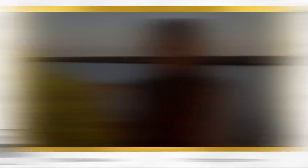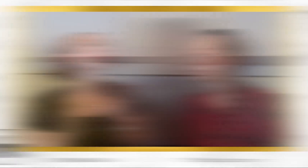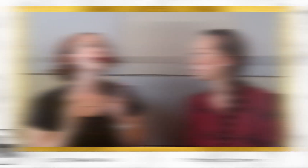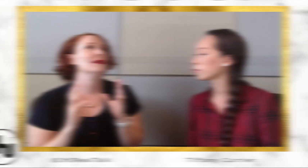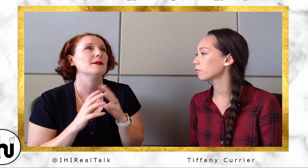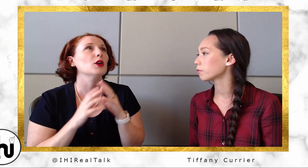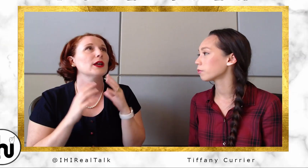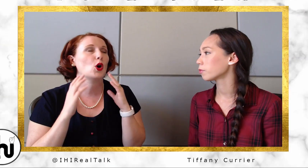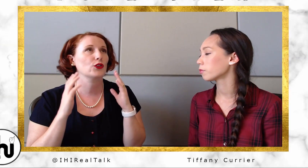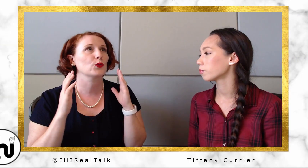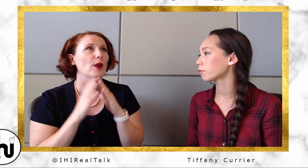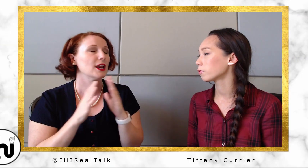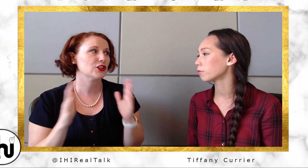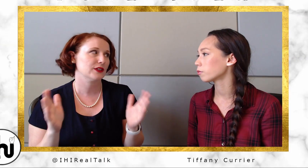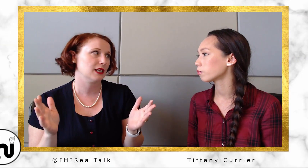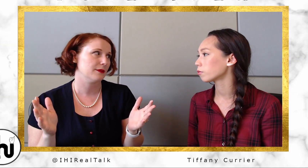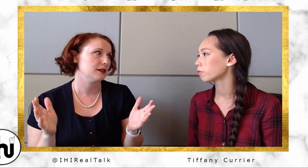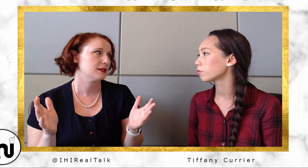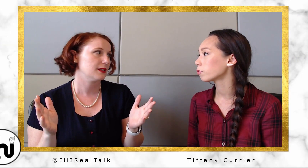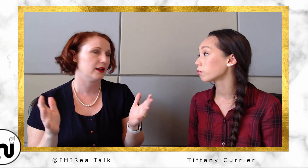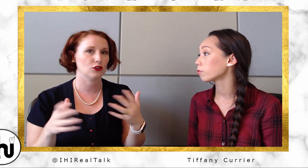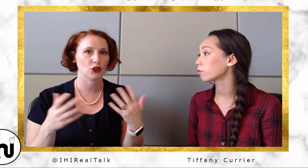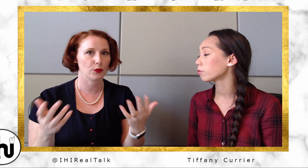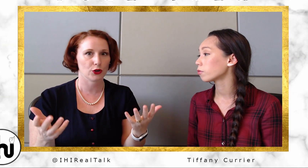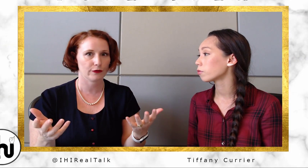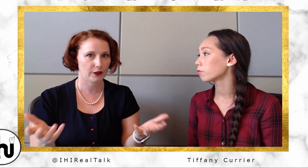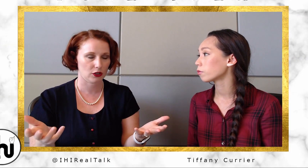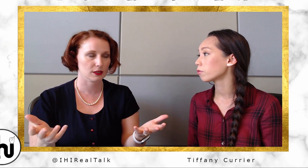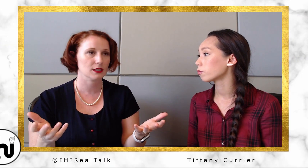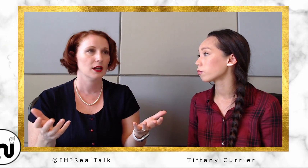Desirée: Thinking about the range of assignments that interpreters fill,